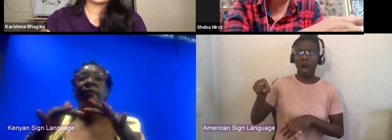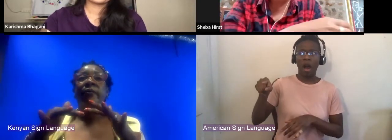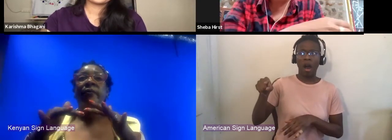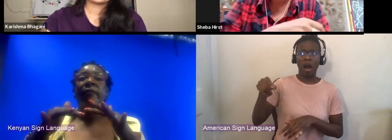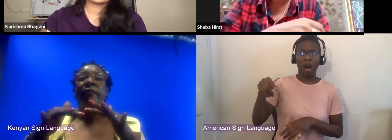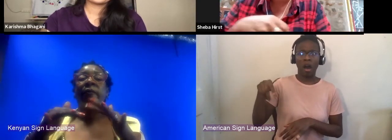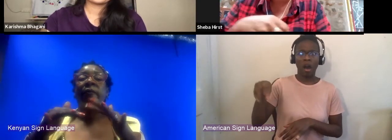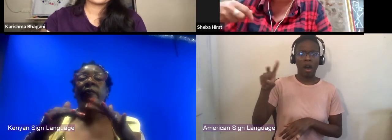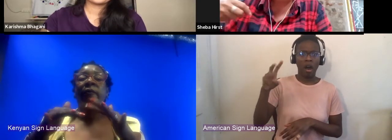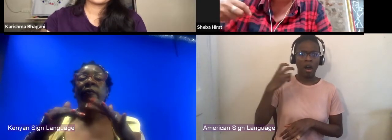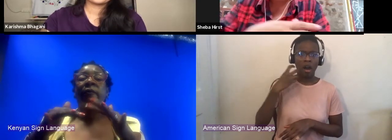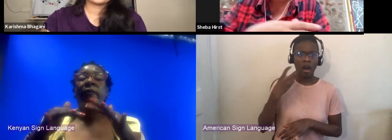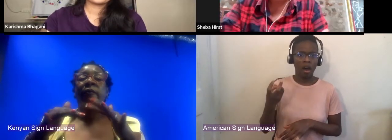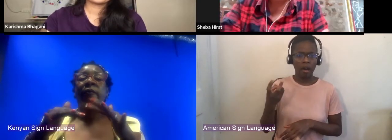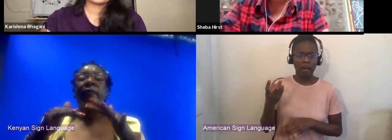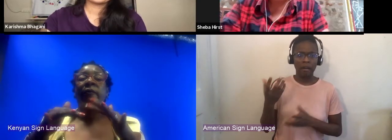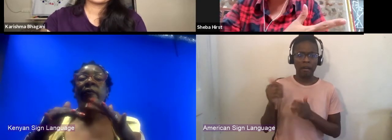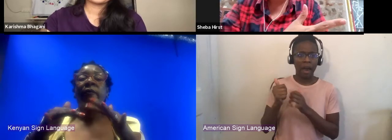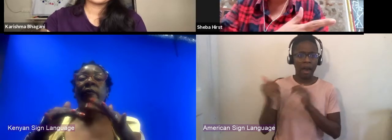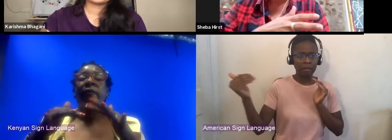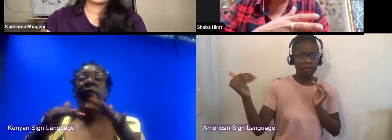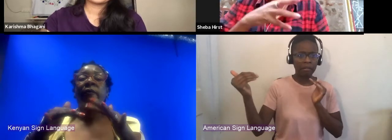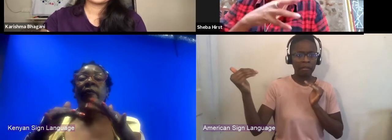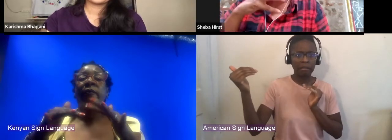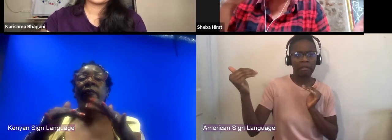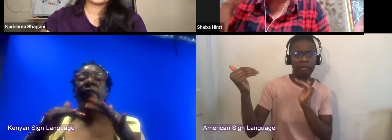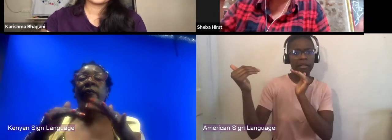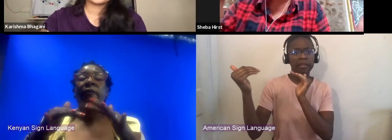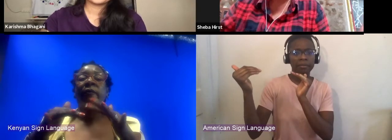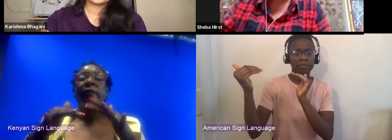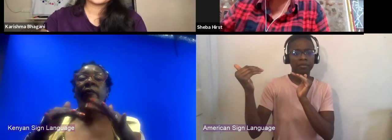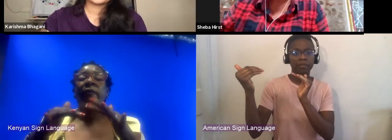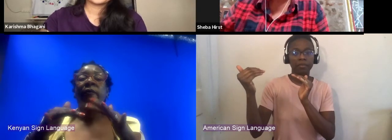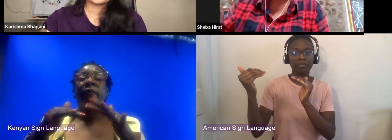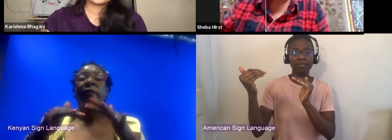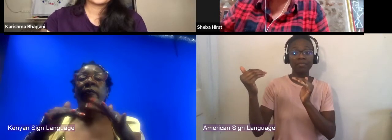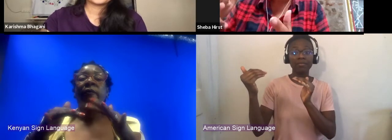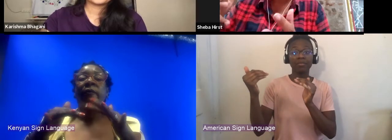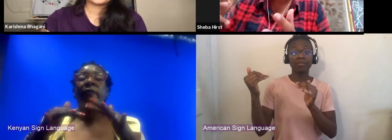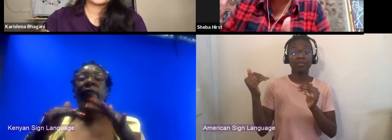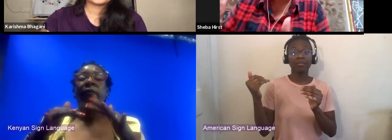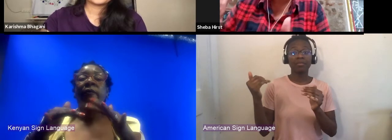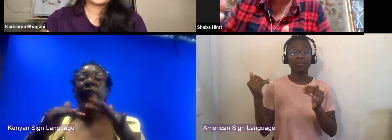this Christmas musical experience, suddenly those parameters have become much more accessible to me.